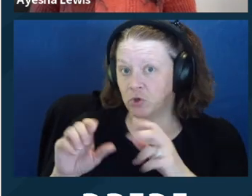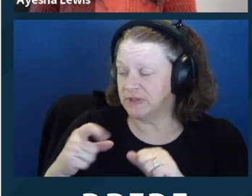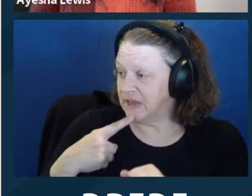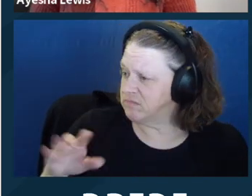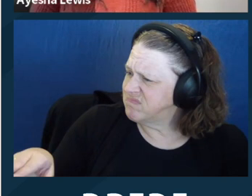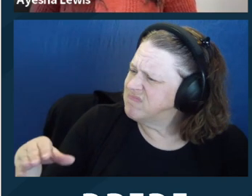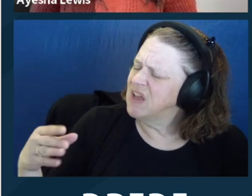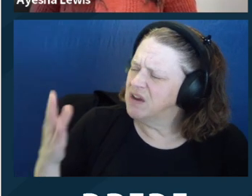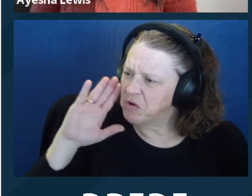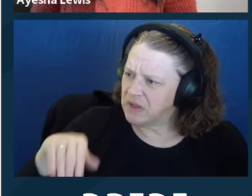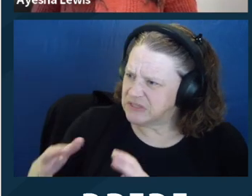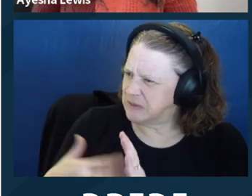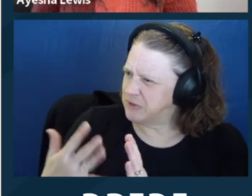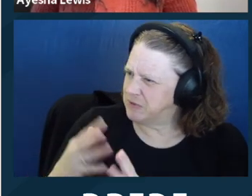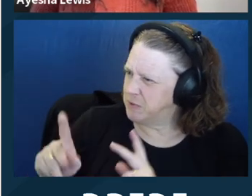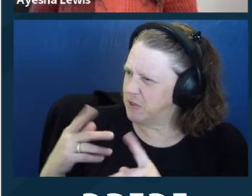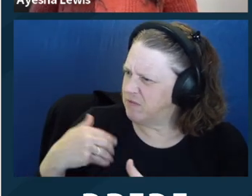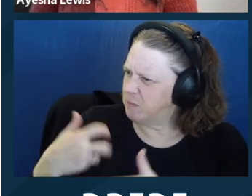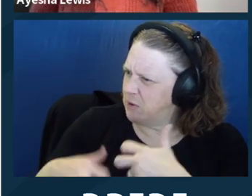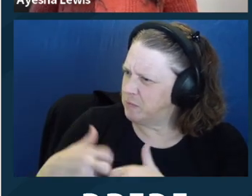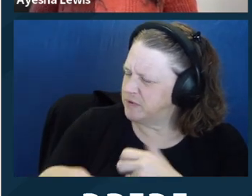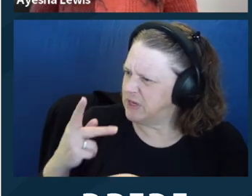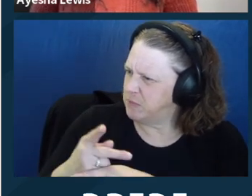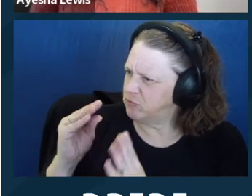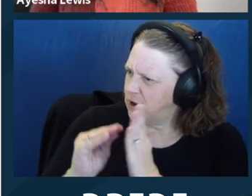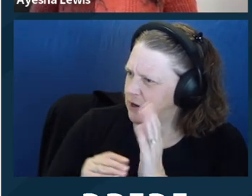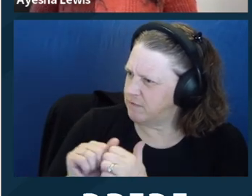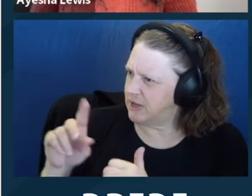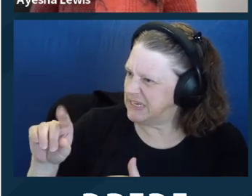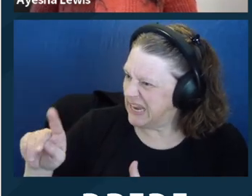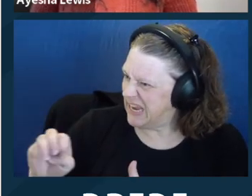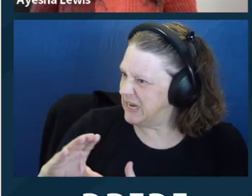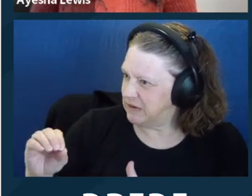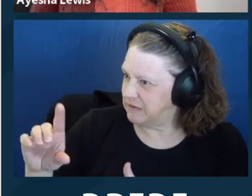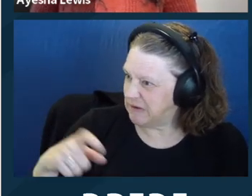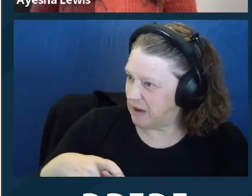the day before we meet? And you want to listen to what the person says. They usually know